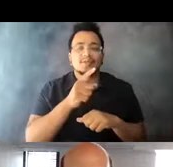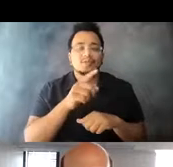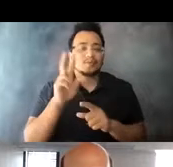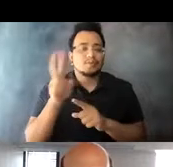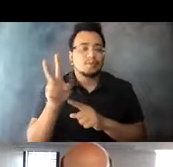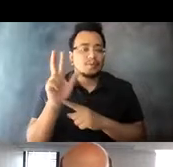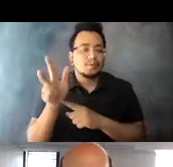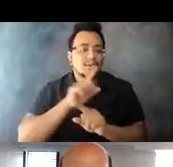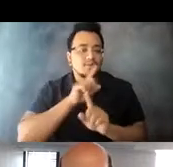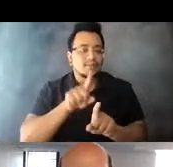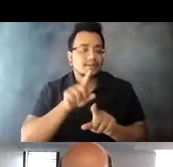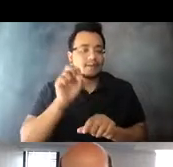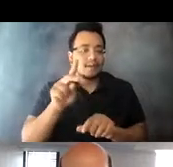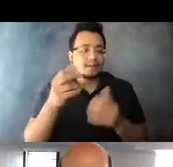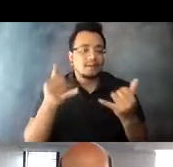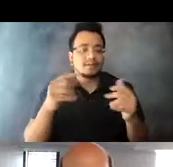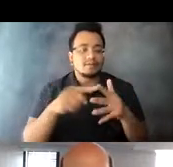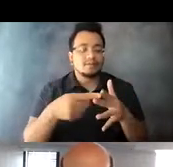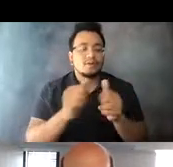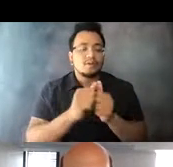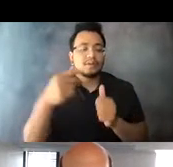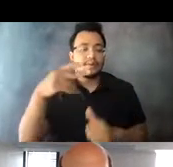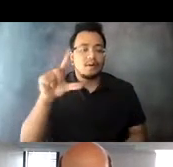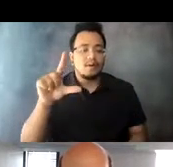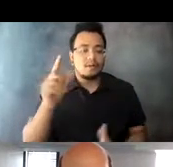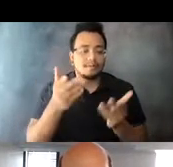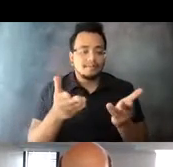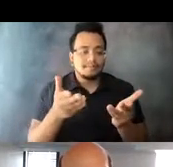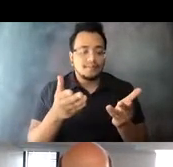minutes, that would be great. 15:09:36 Let's start out with Paul, and we would like to talk a little bit about analytics.